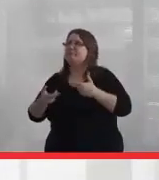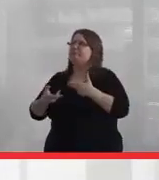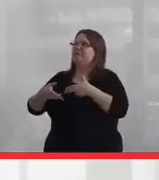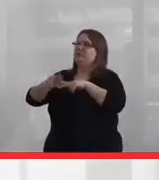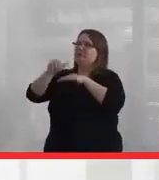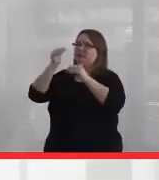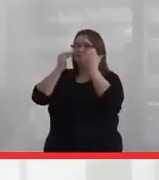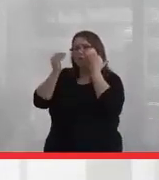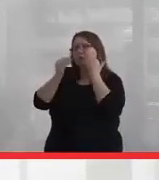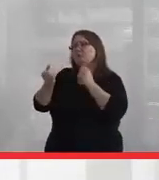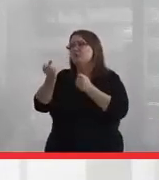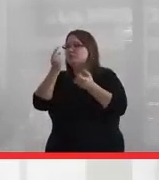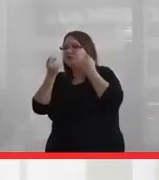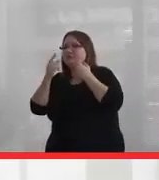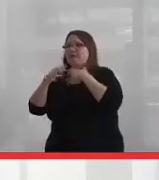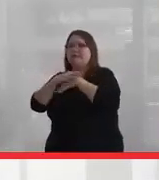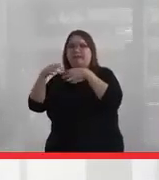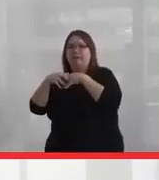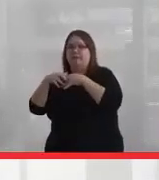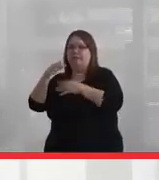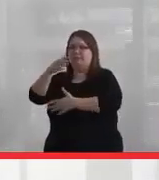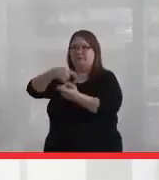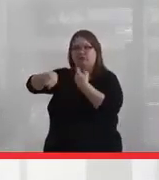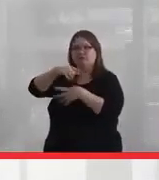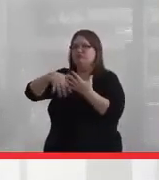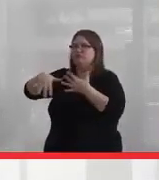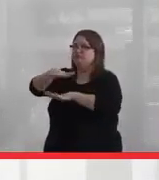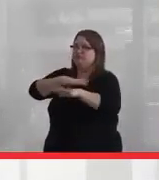and awareness of the Indigenous presence in Canada.